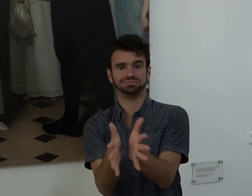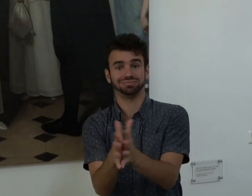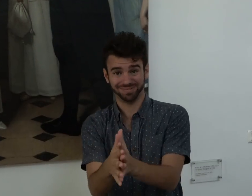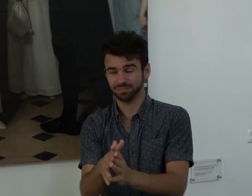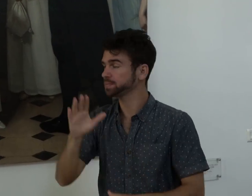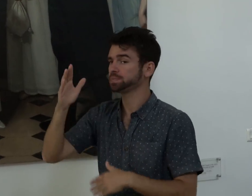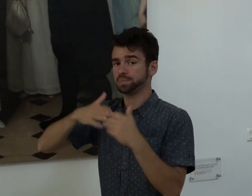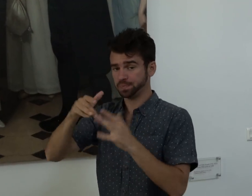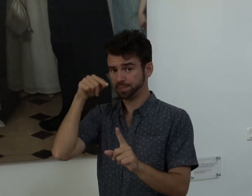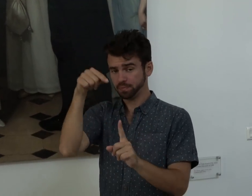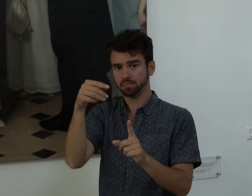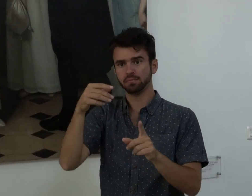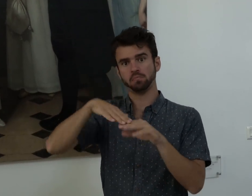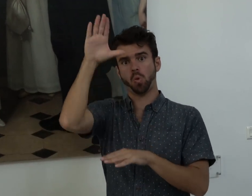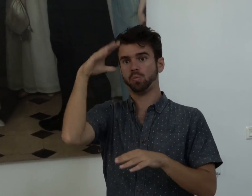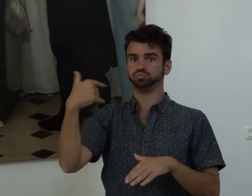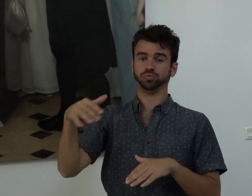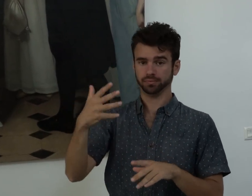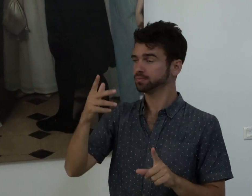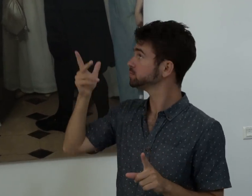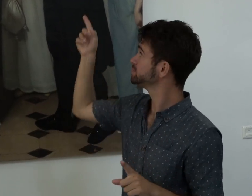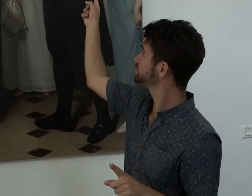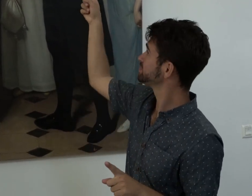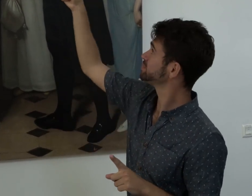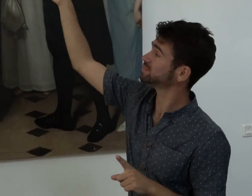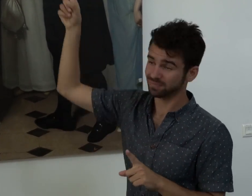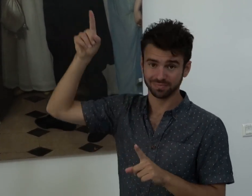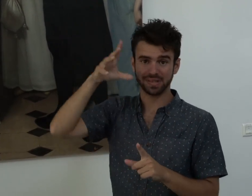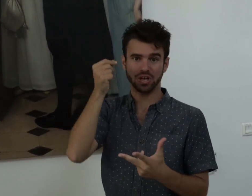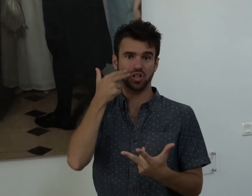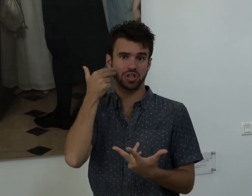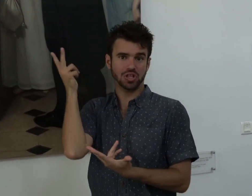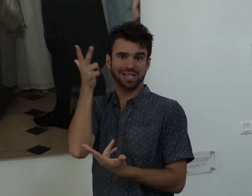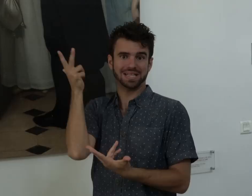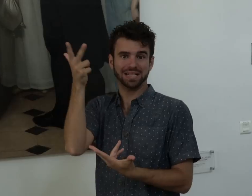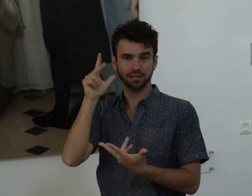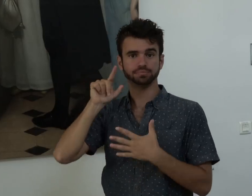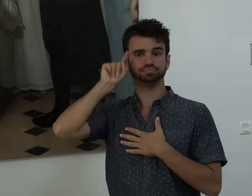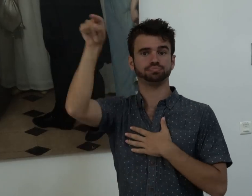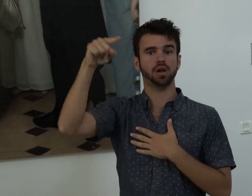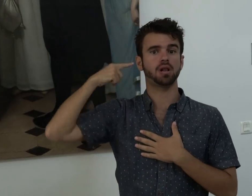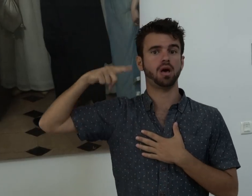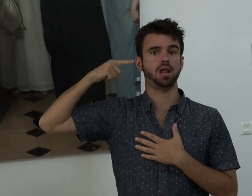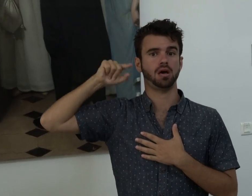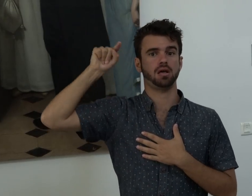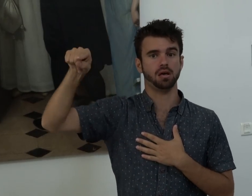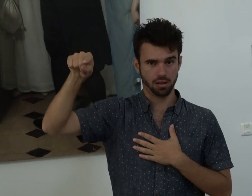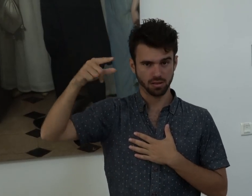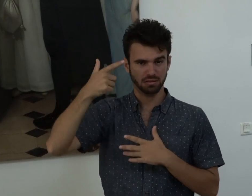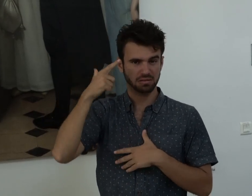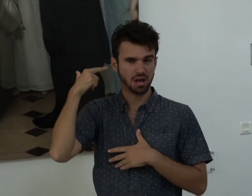Amazing isn't it? Three, Sicard, Clerc, and Massieu were visiting London, England.